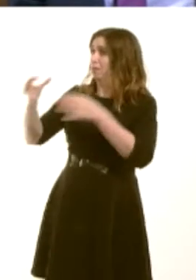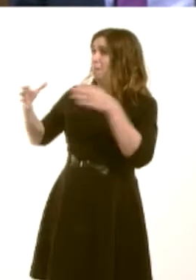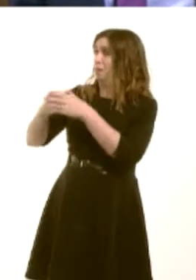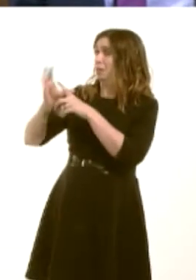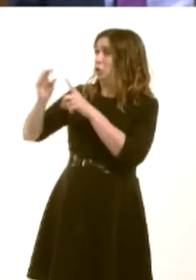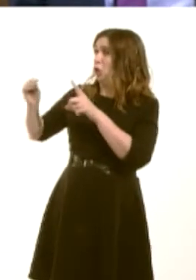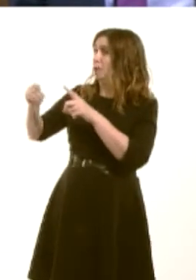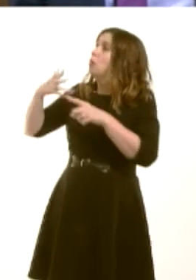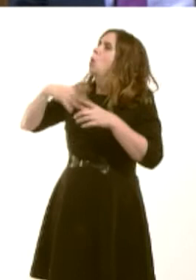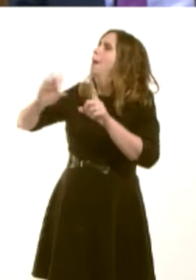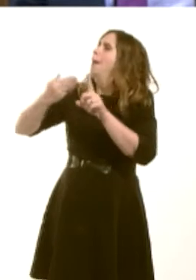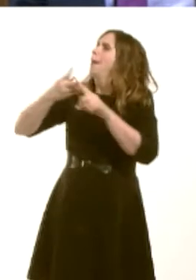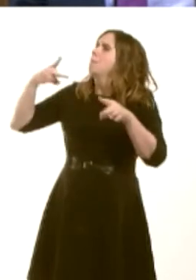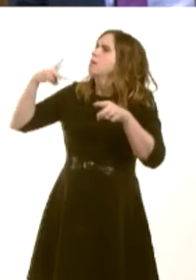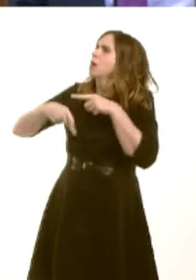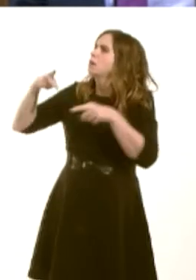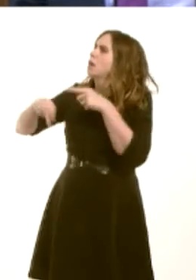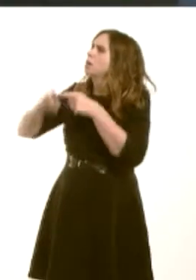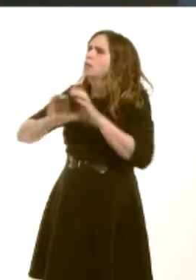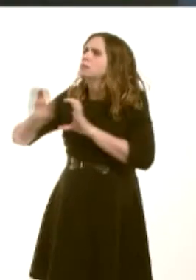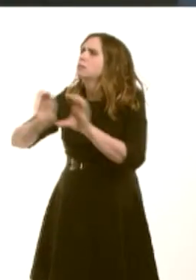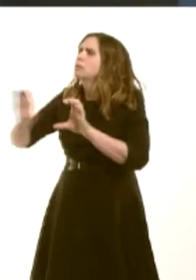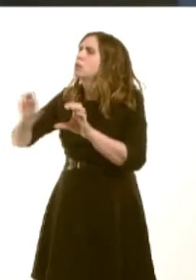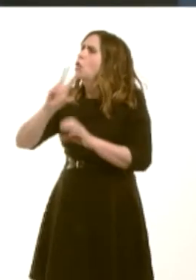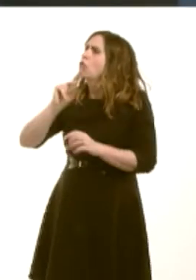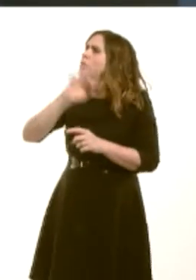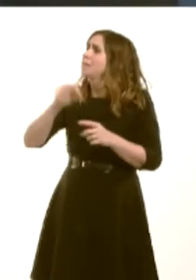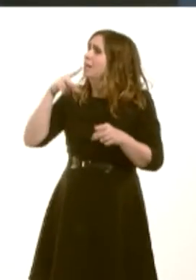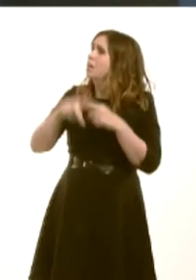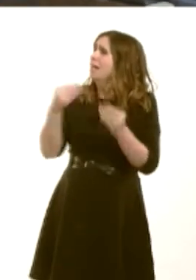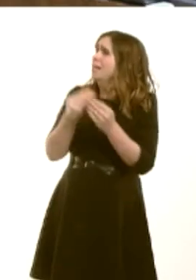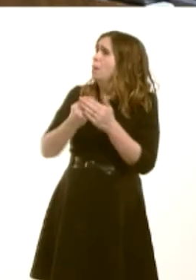to cut the amount of money available to businessóa 30 per cent cut in economic development funding